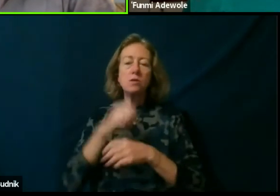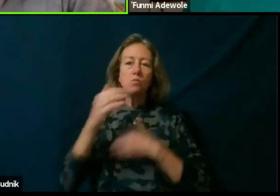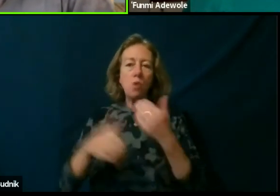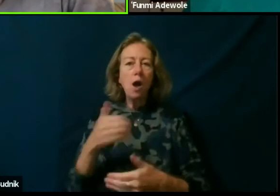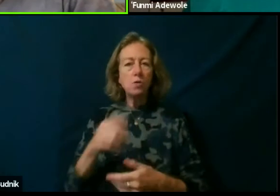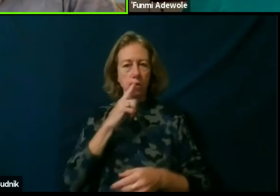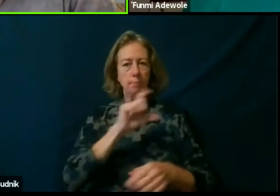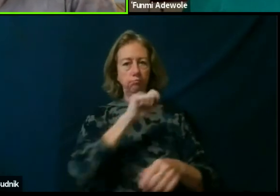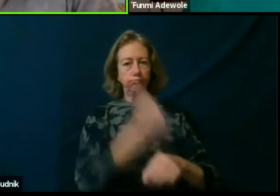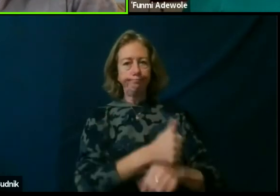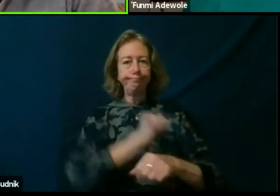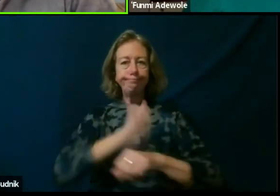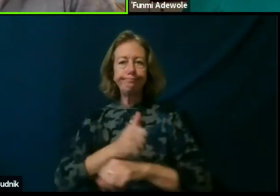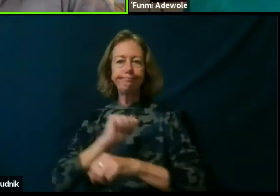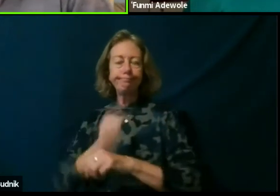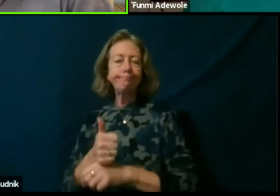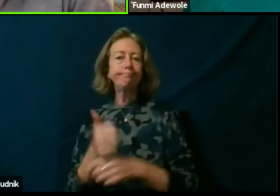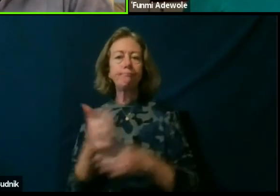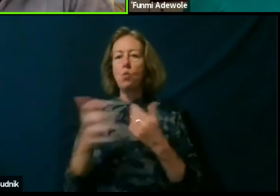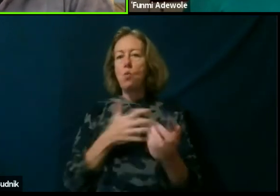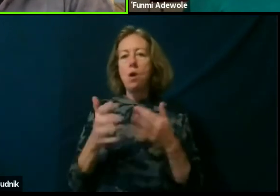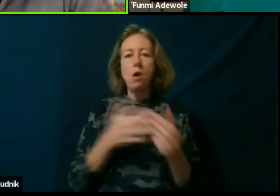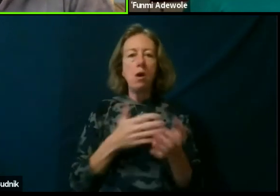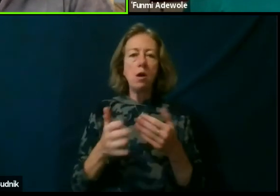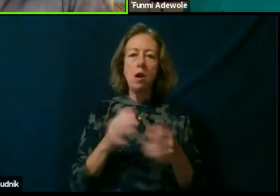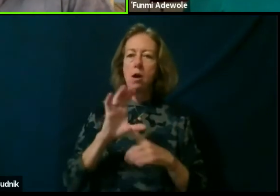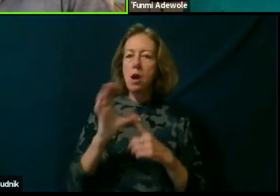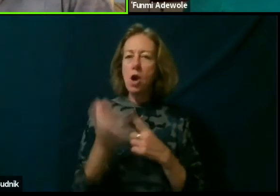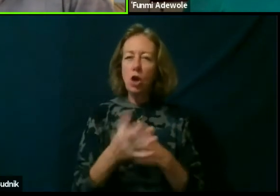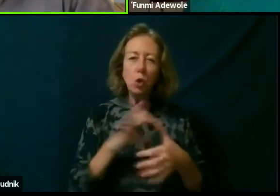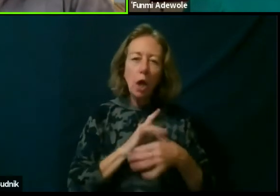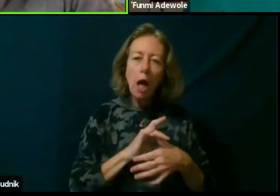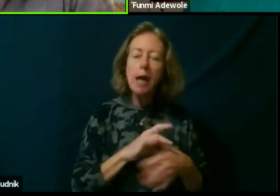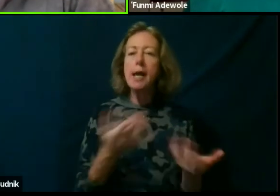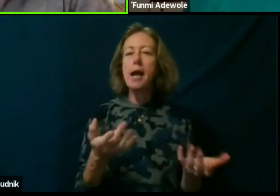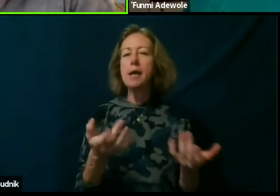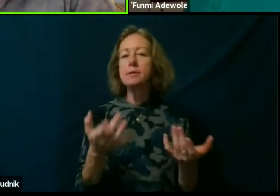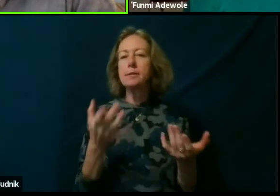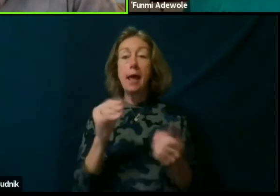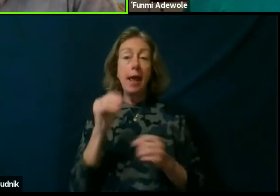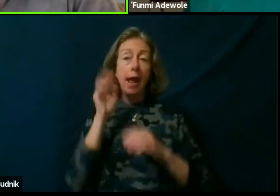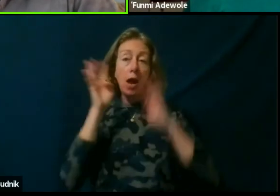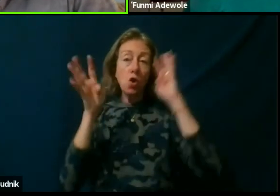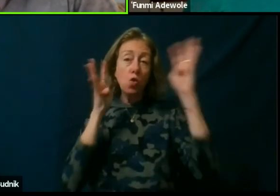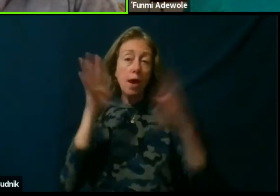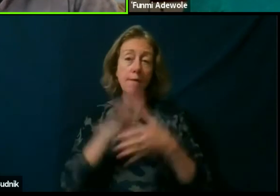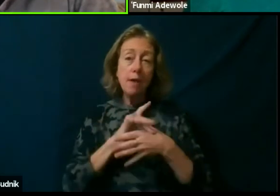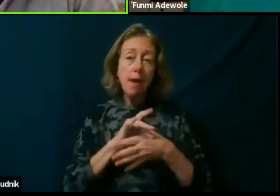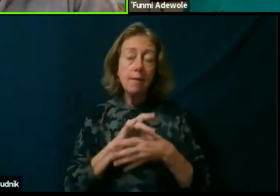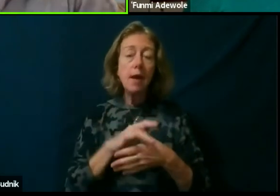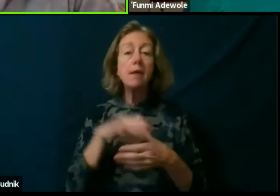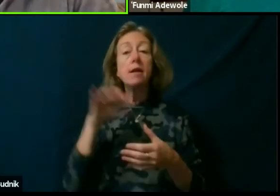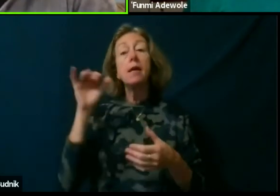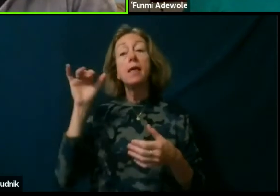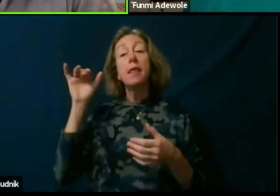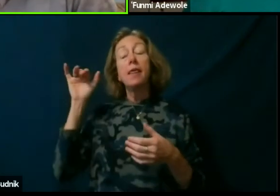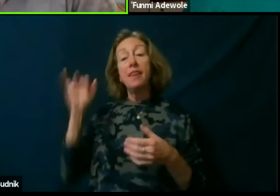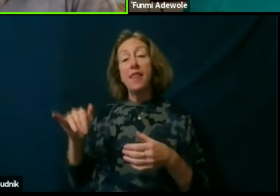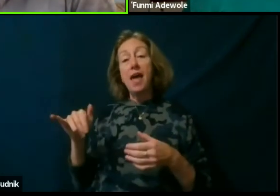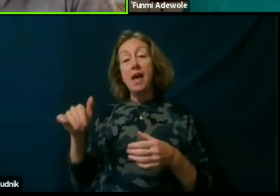so you know regardless of cultural context, for example, and creative content, the dramaturgical process requires